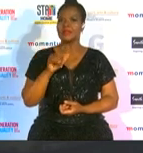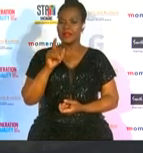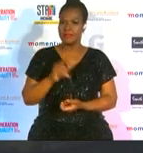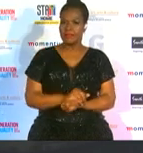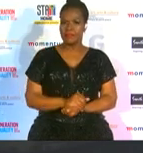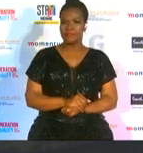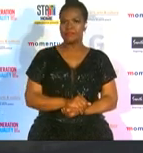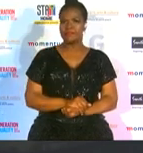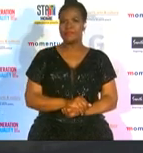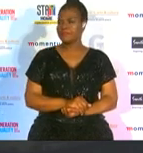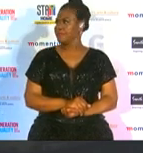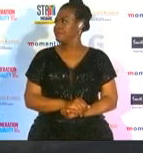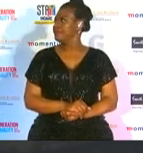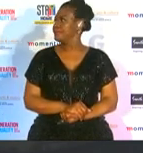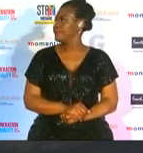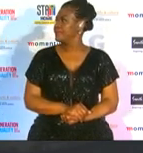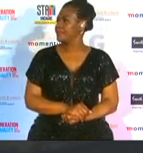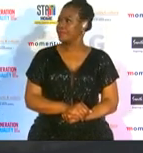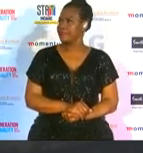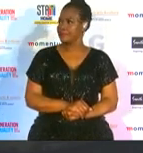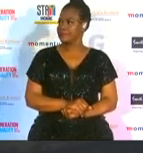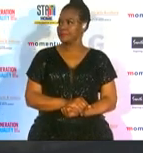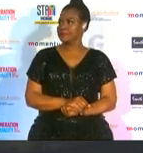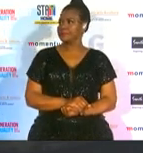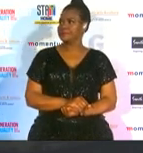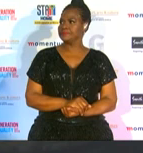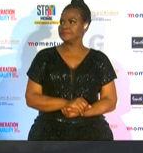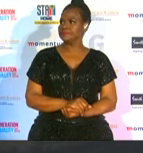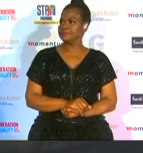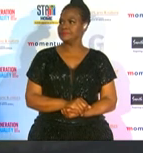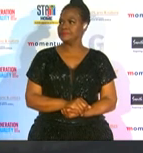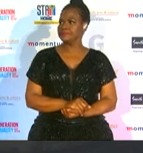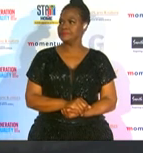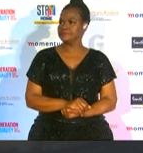of the springbok men's rugby team she won gold with ciaco lisi and his team